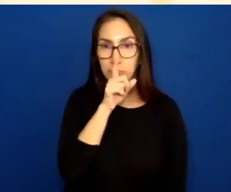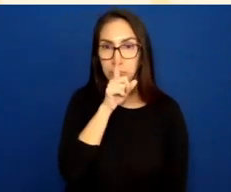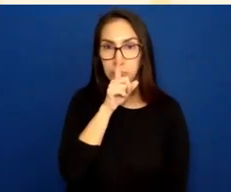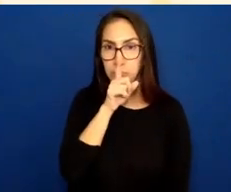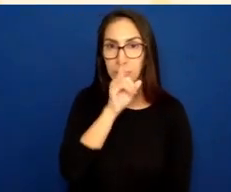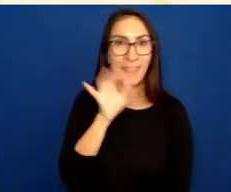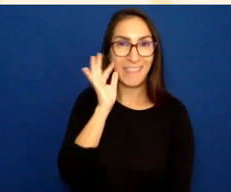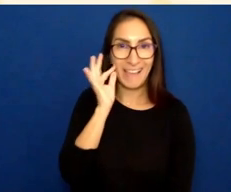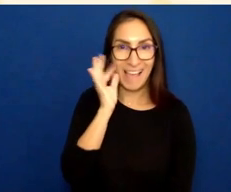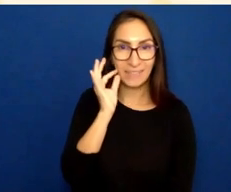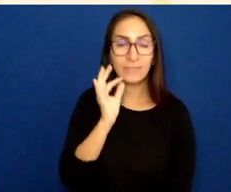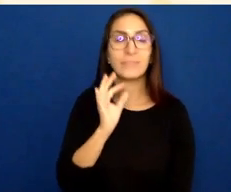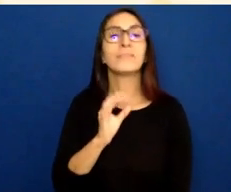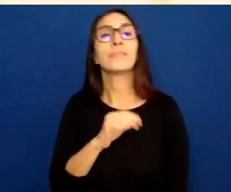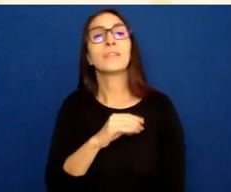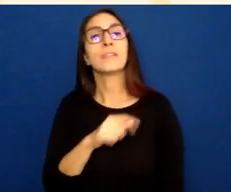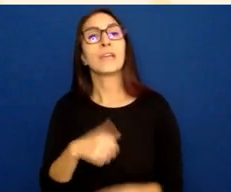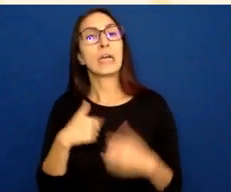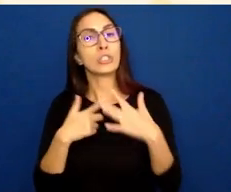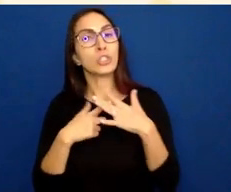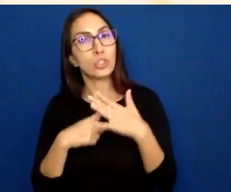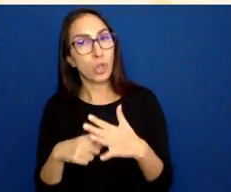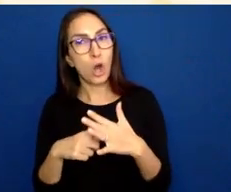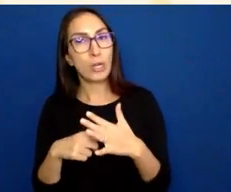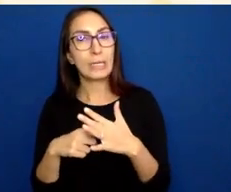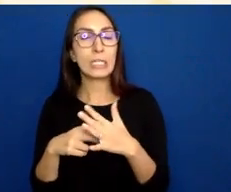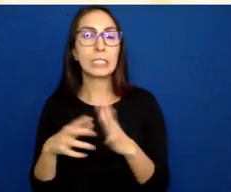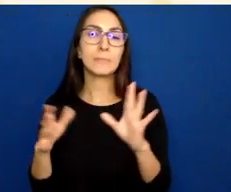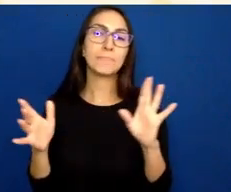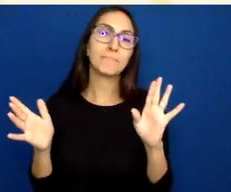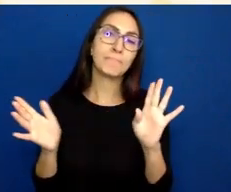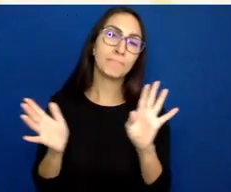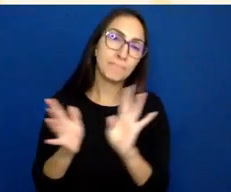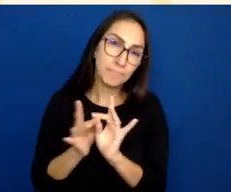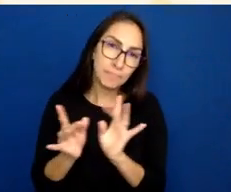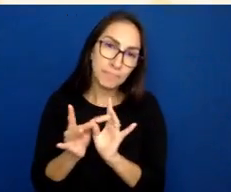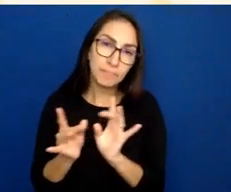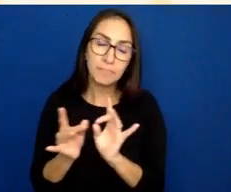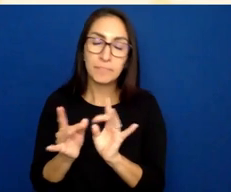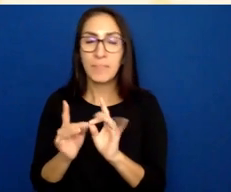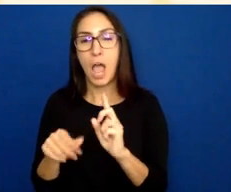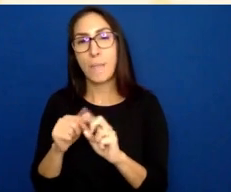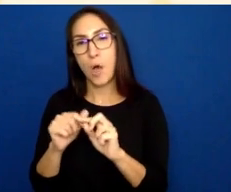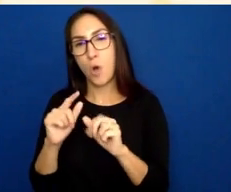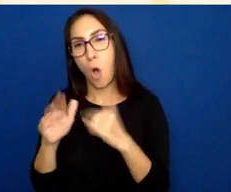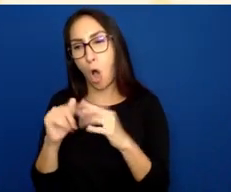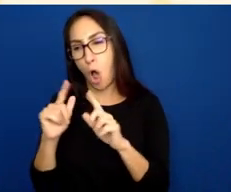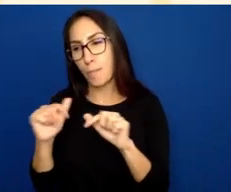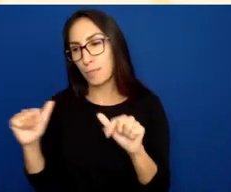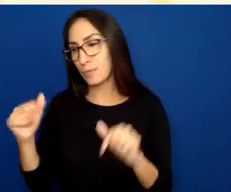I started talking about all the HTML code that's in the HTML document.